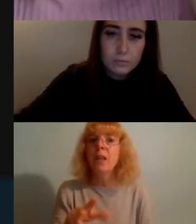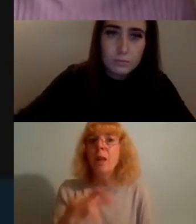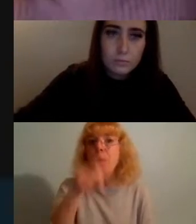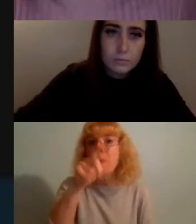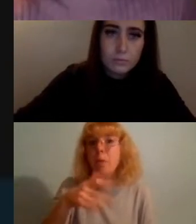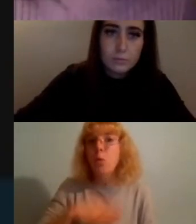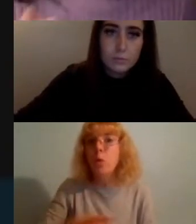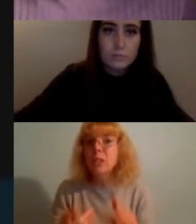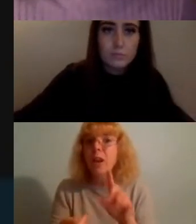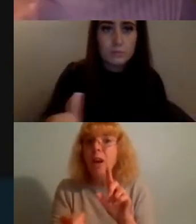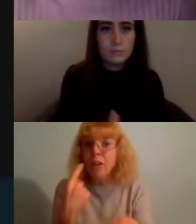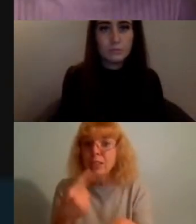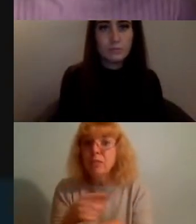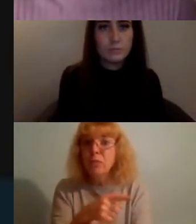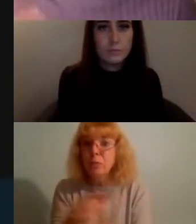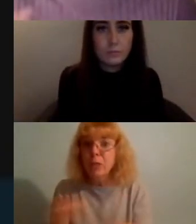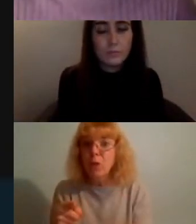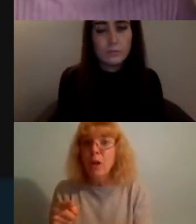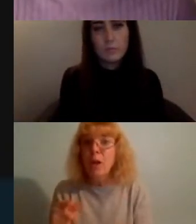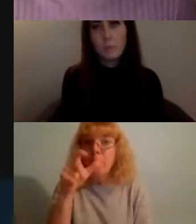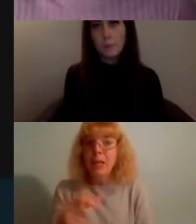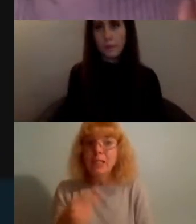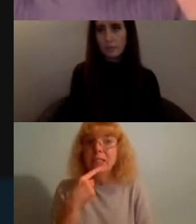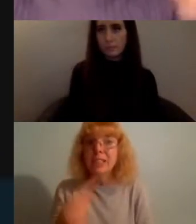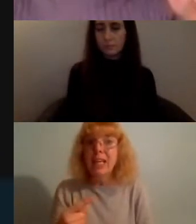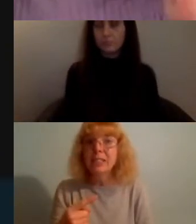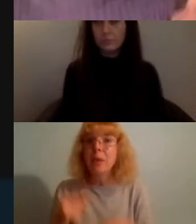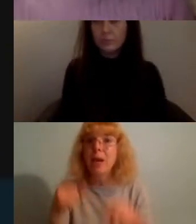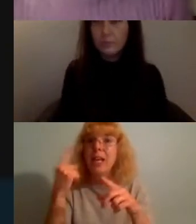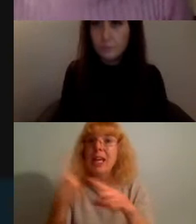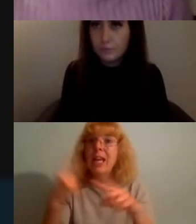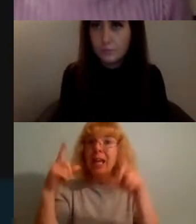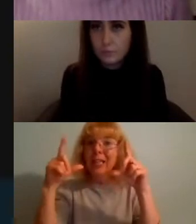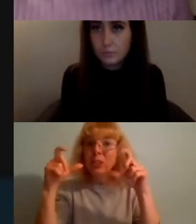i had someone out and out tell me that my instagram account is all about positivity